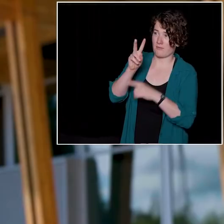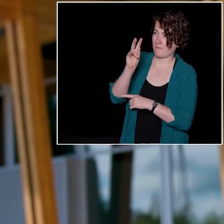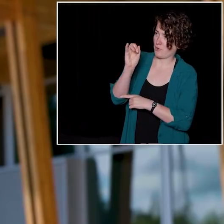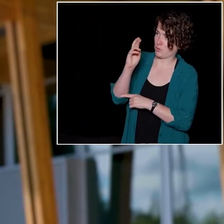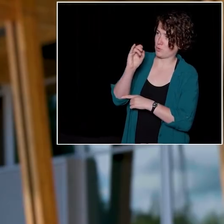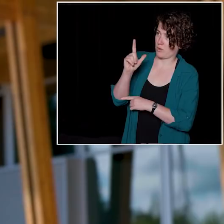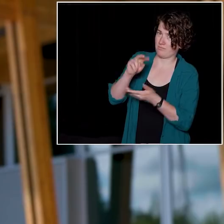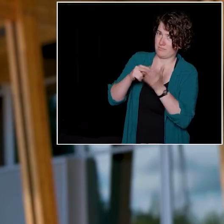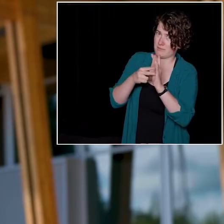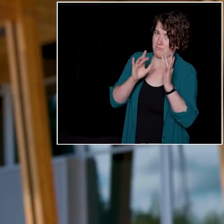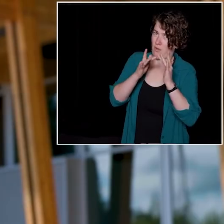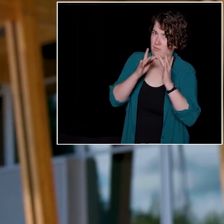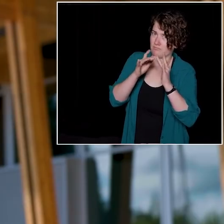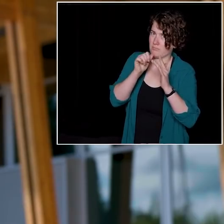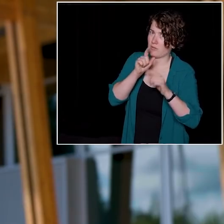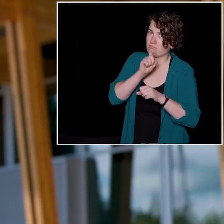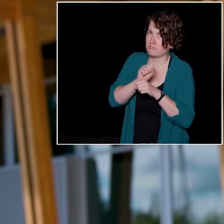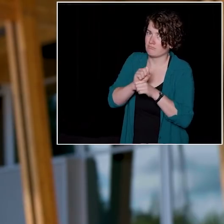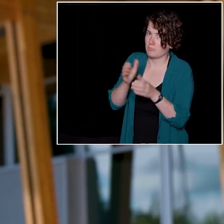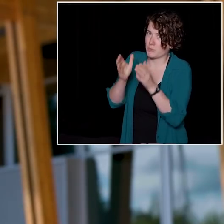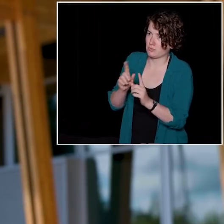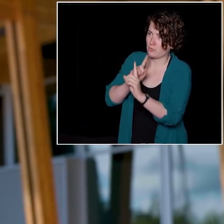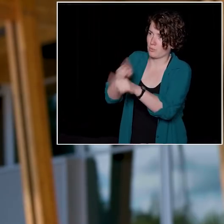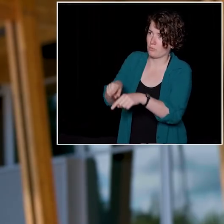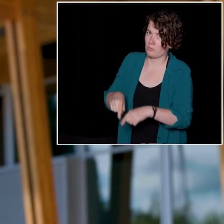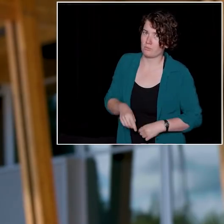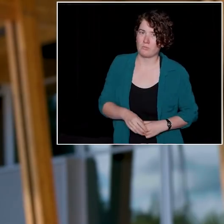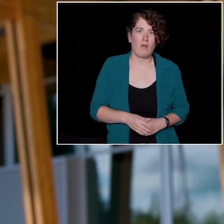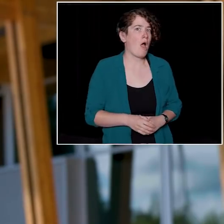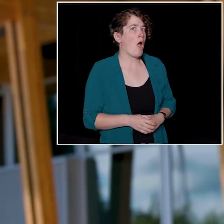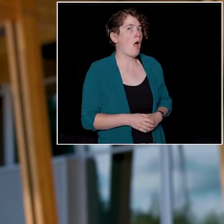There's not an actual event that you can attend. Wait, what?